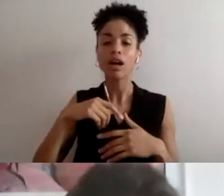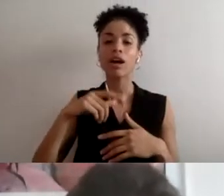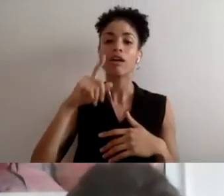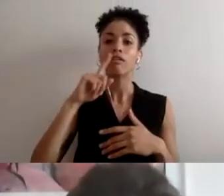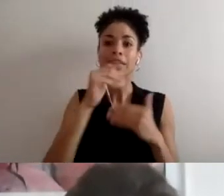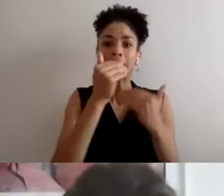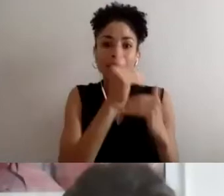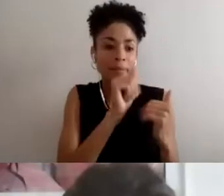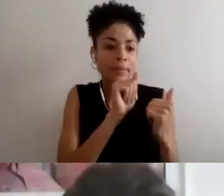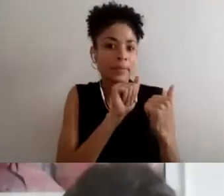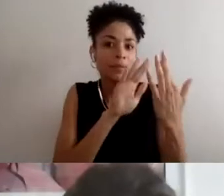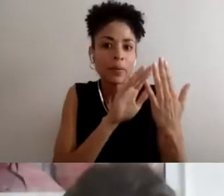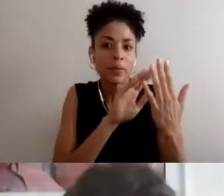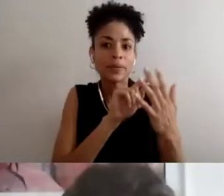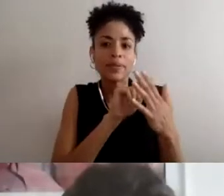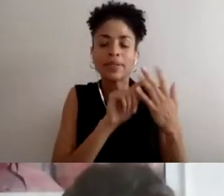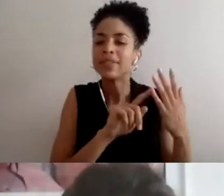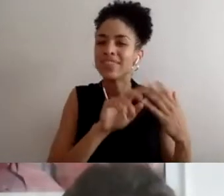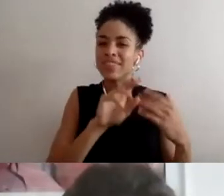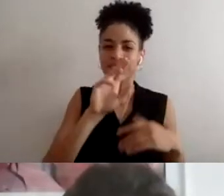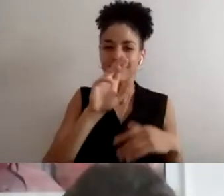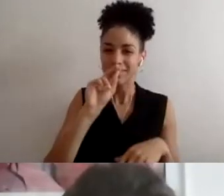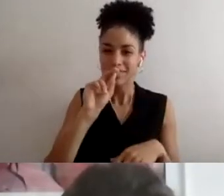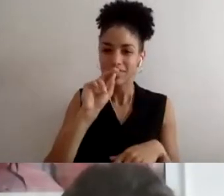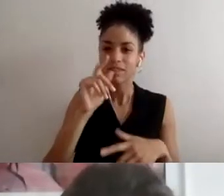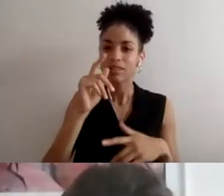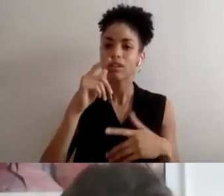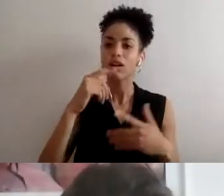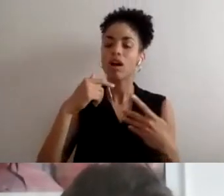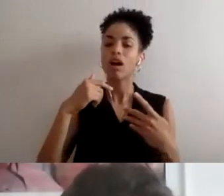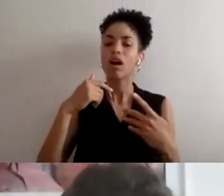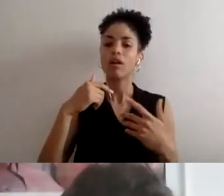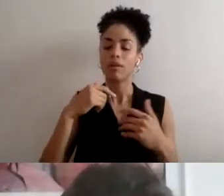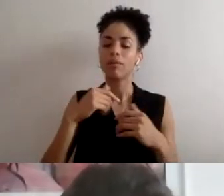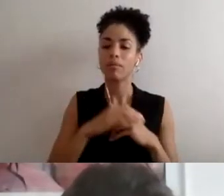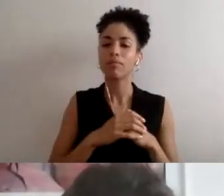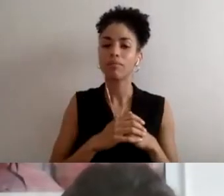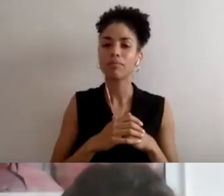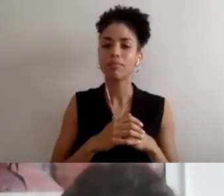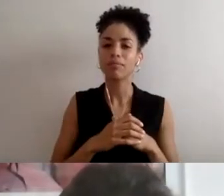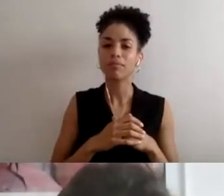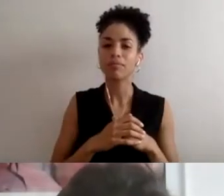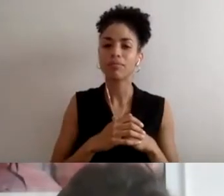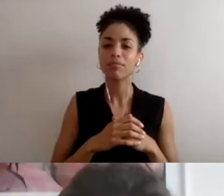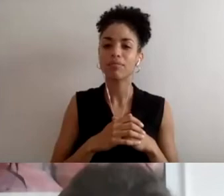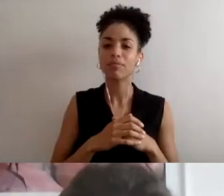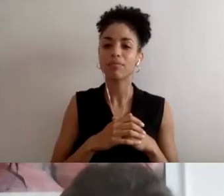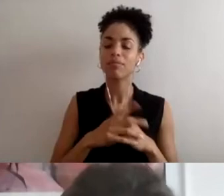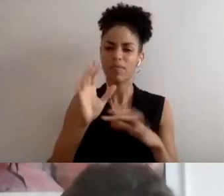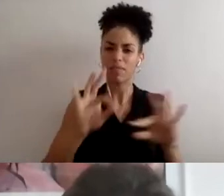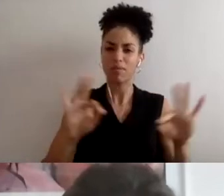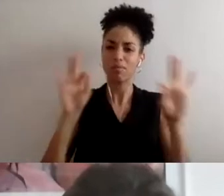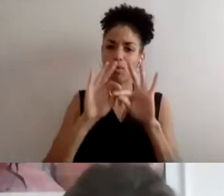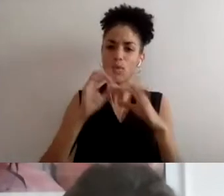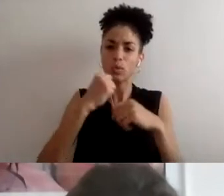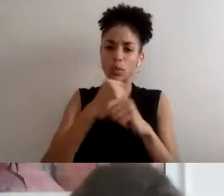we want to, I guess be hard on, but that we create spaces that incorporate folks